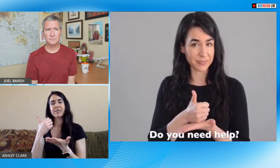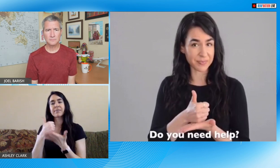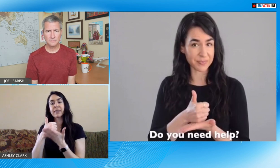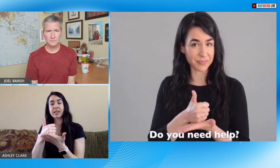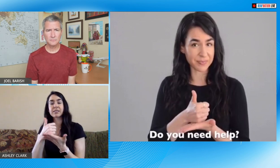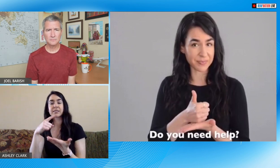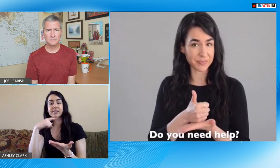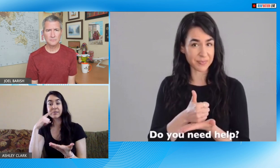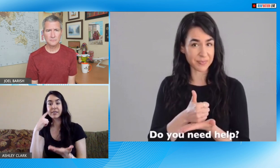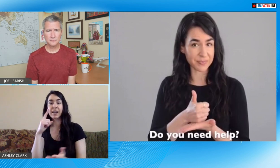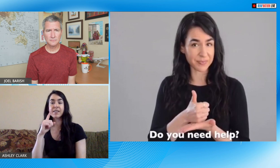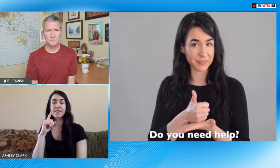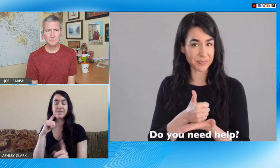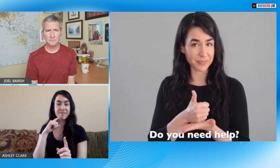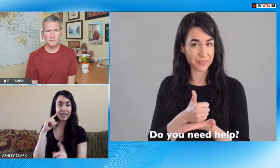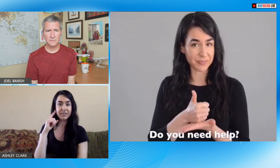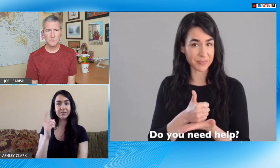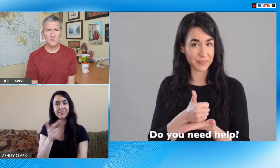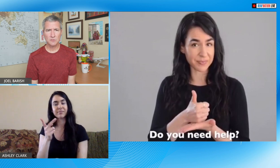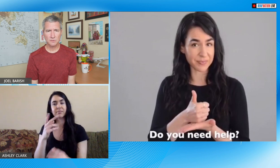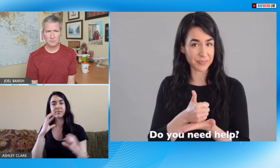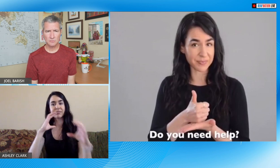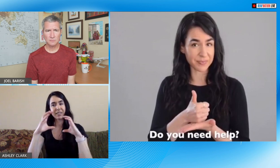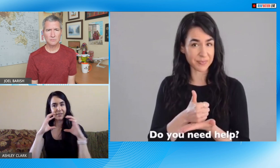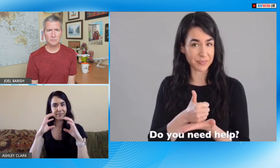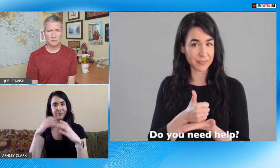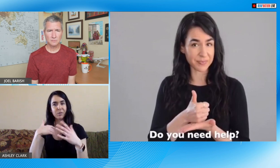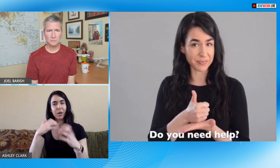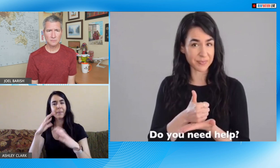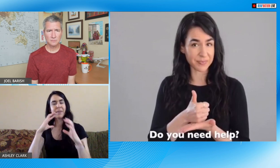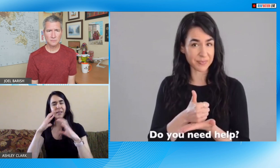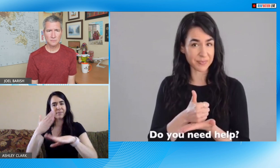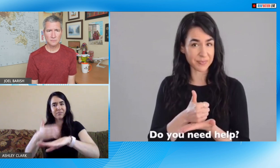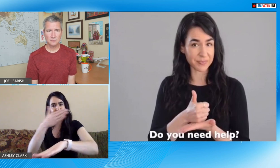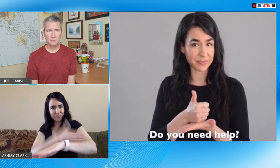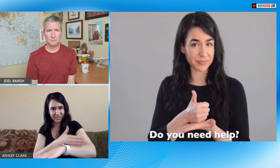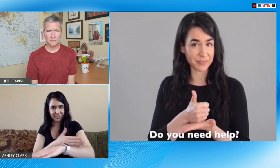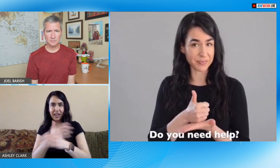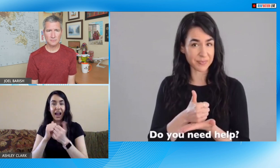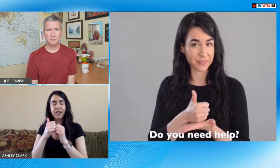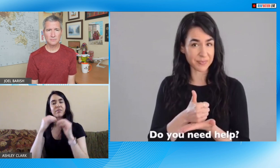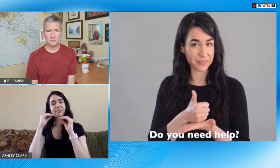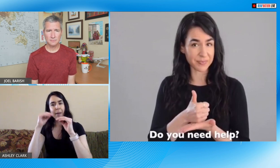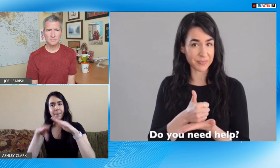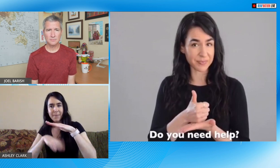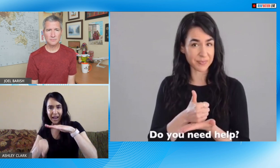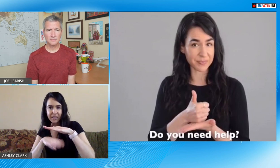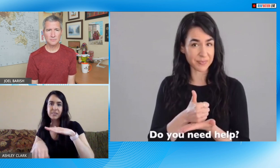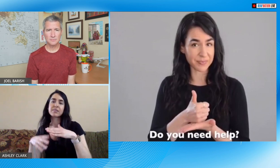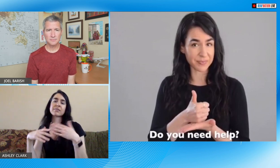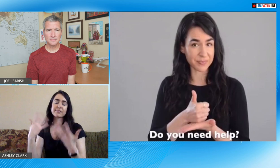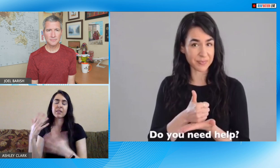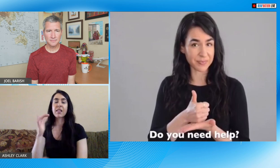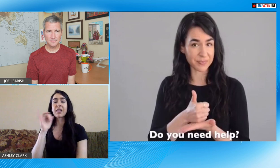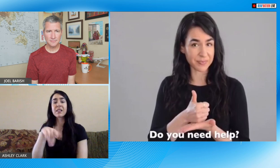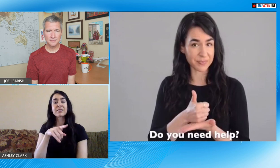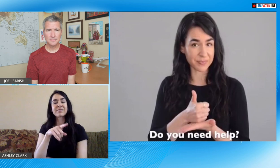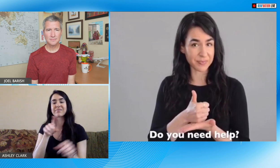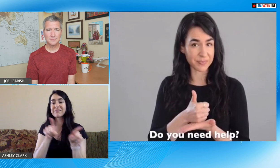basic signs to especially help hearing and deaf people communicate and the best